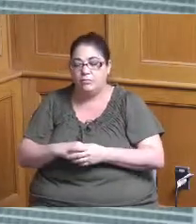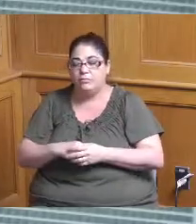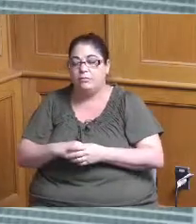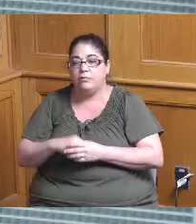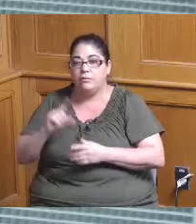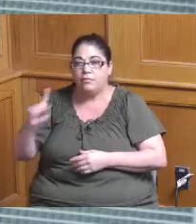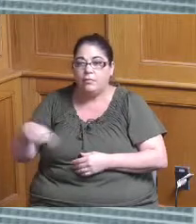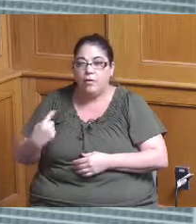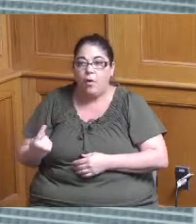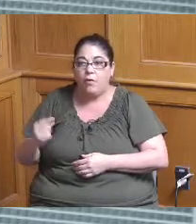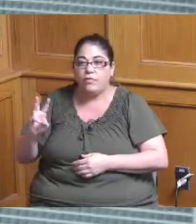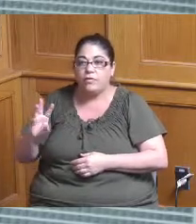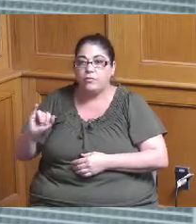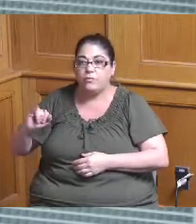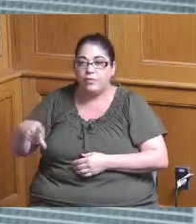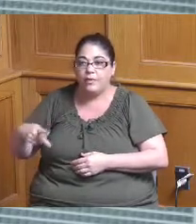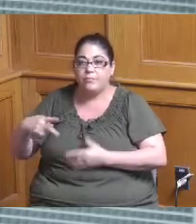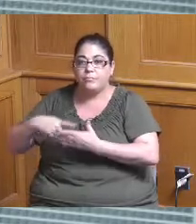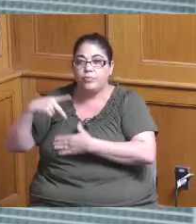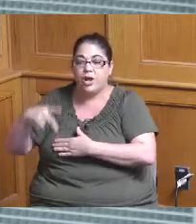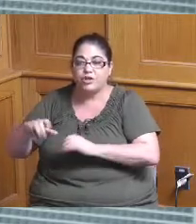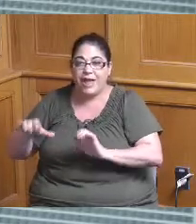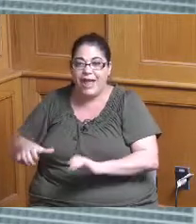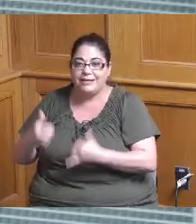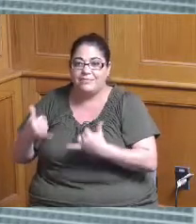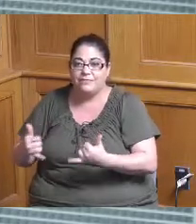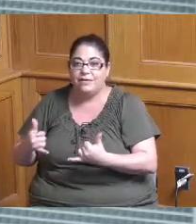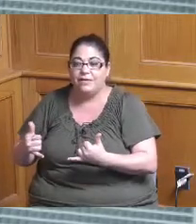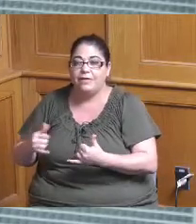you know the whip projects that are active right now that we're tracking are the bridge projects